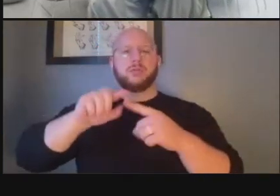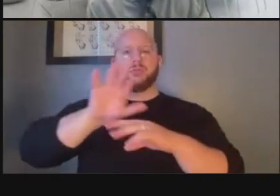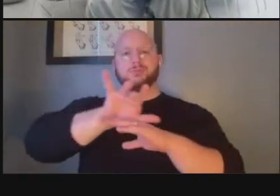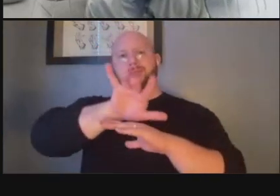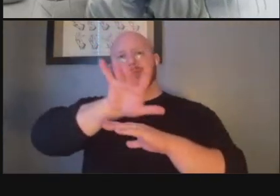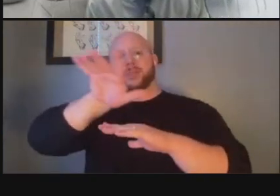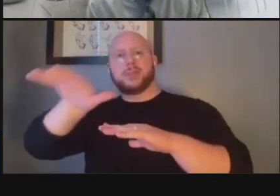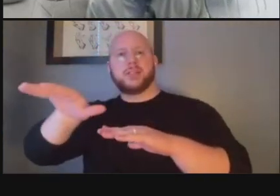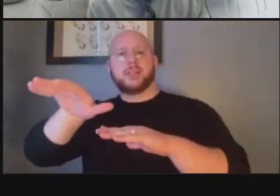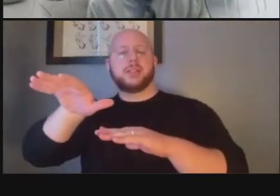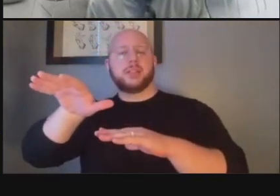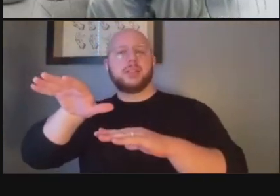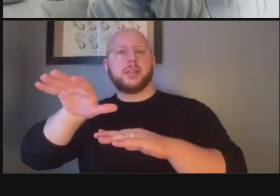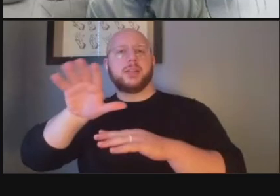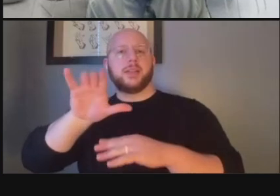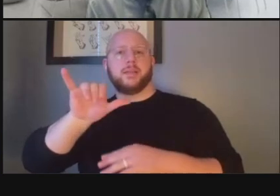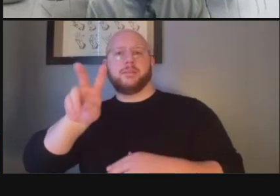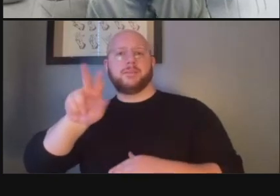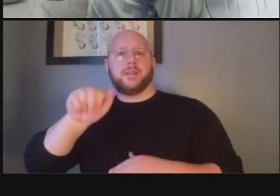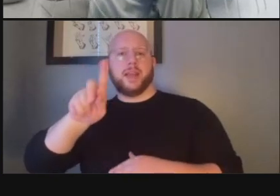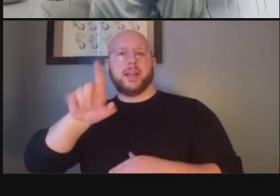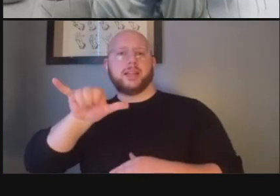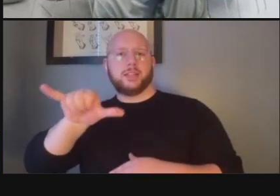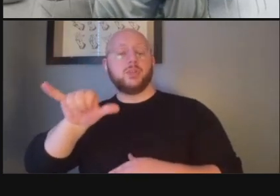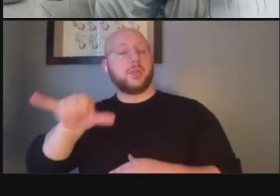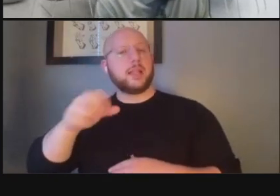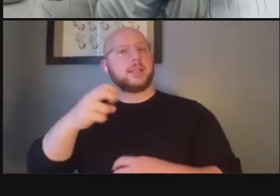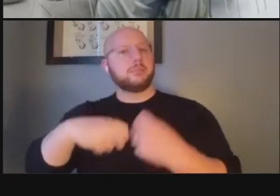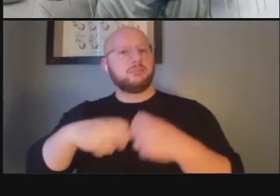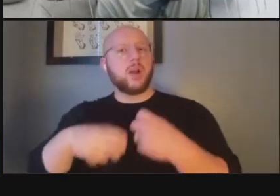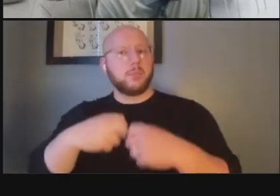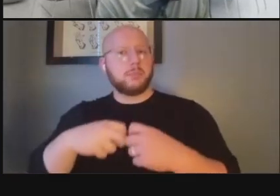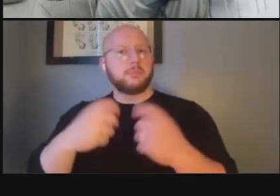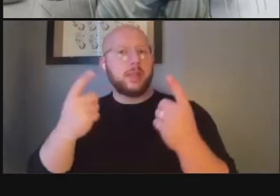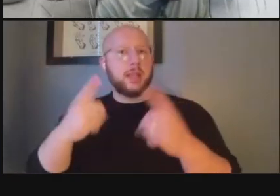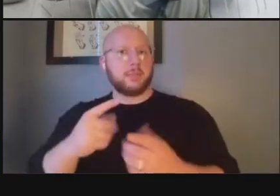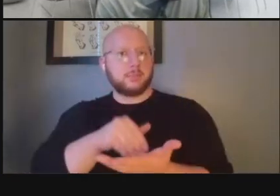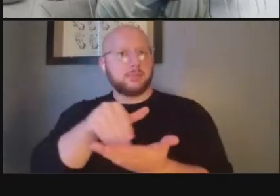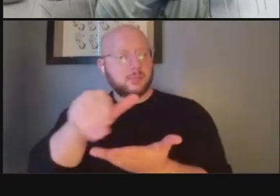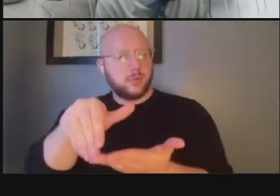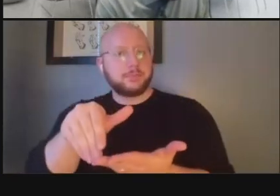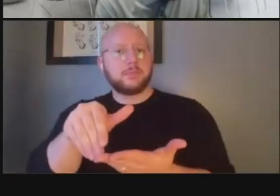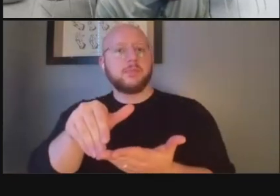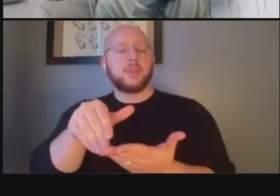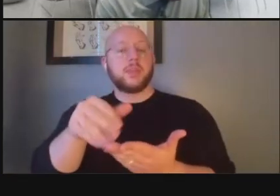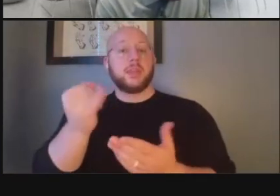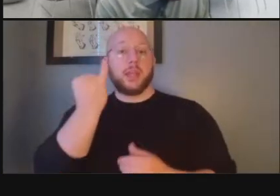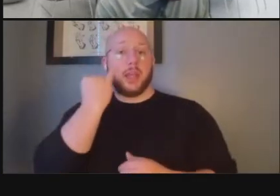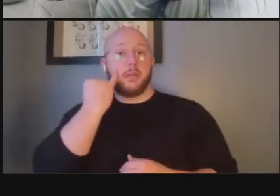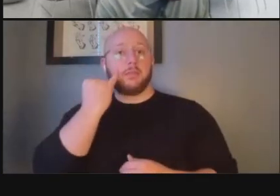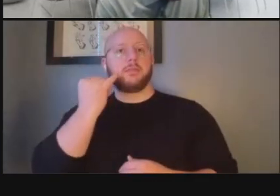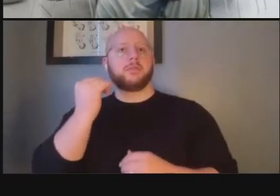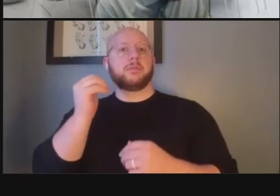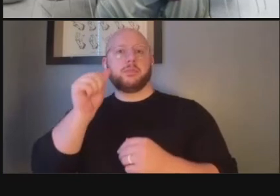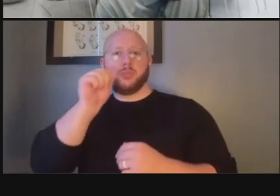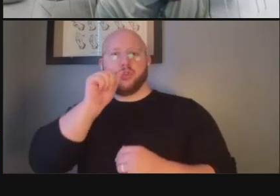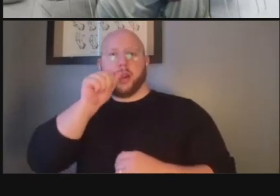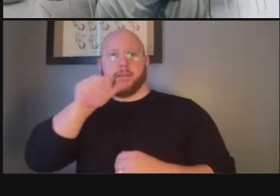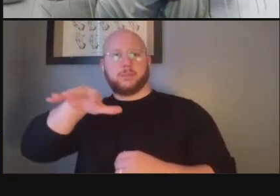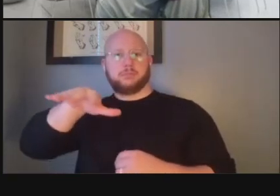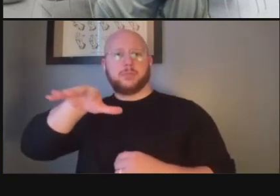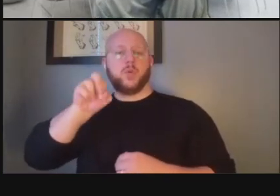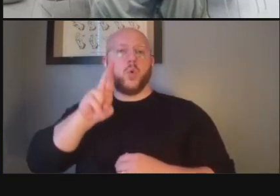so sound nuisance can be a problem if either private parties or commercial establishments are